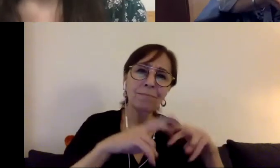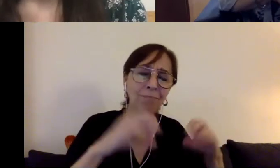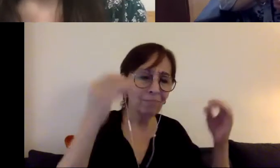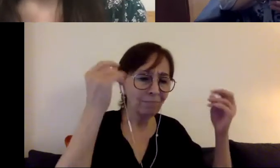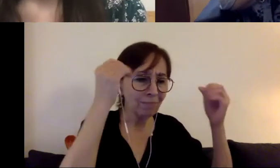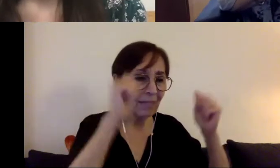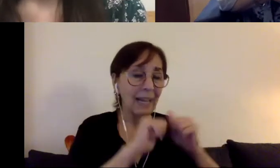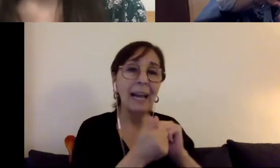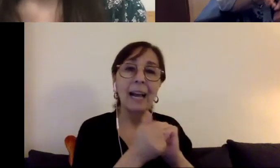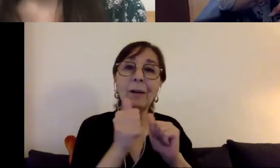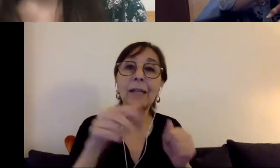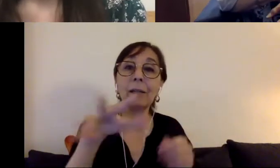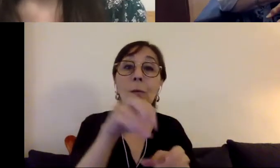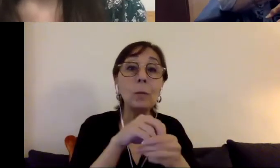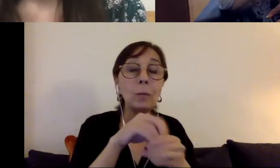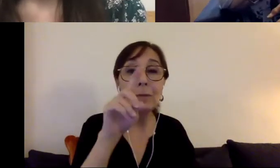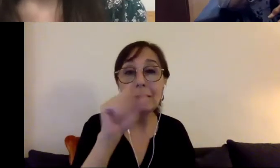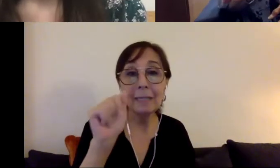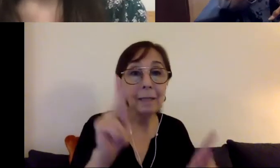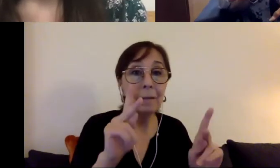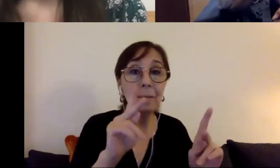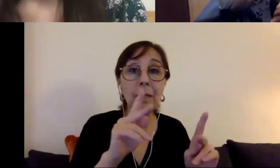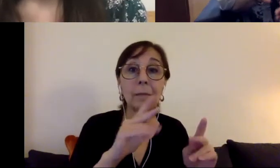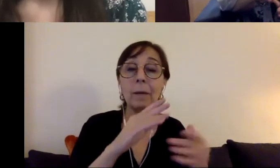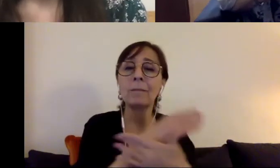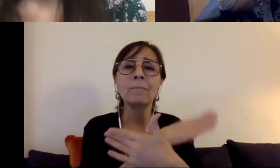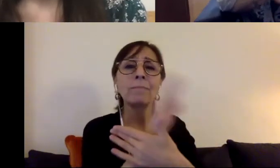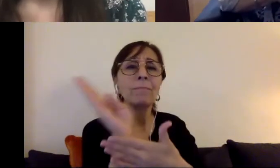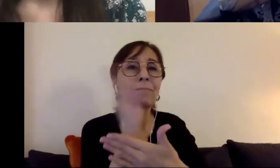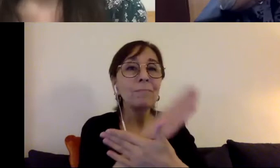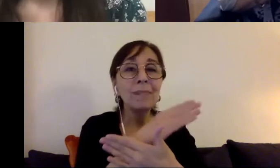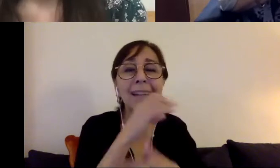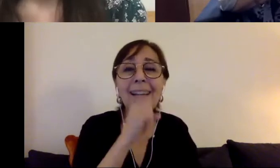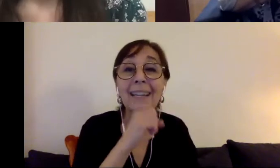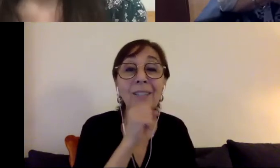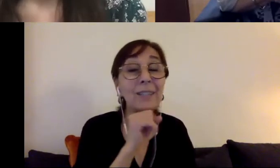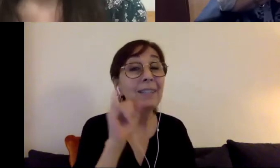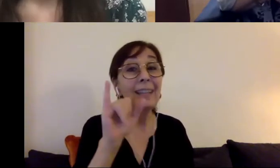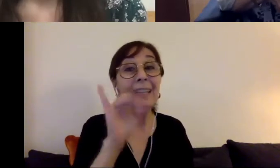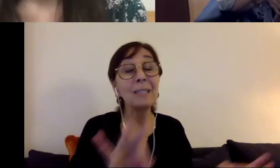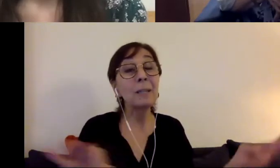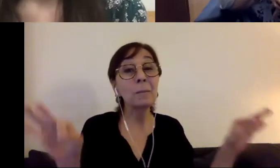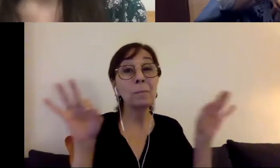disabled people of all ages it's so important, because I believe it's